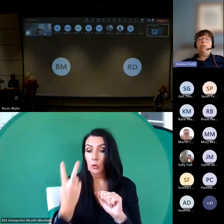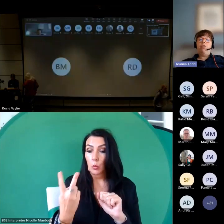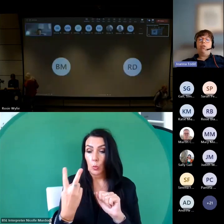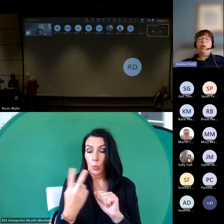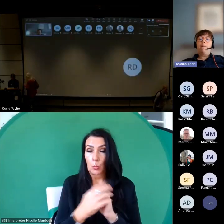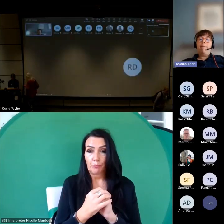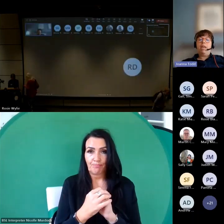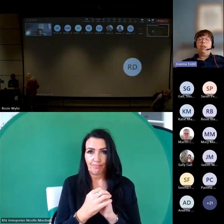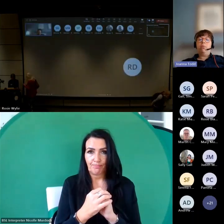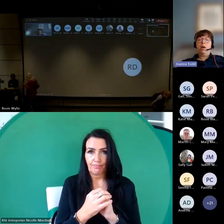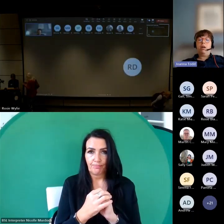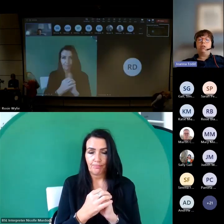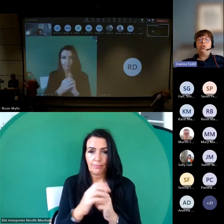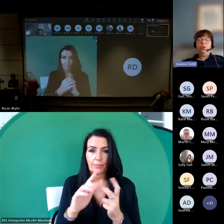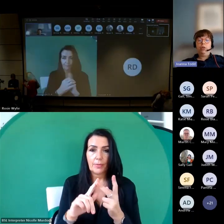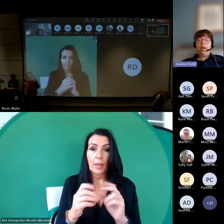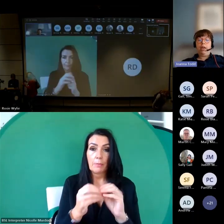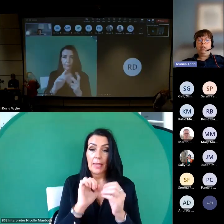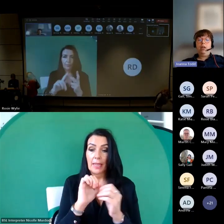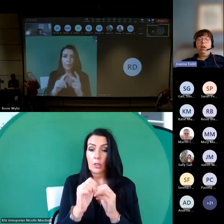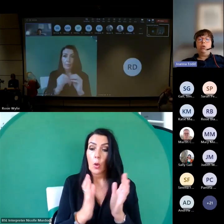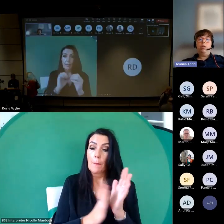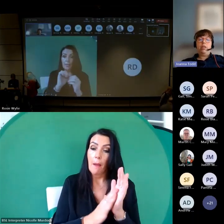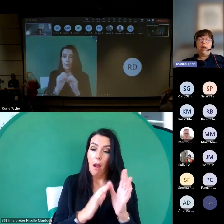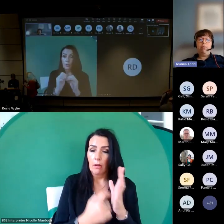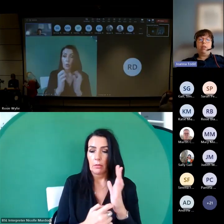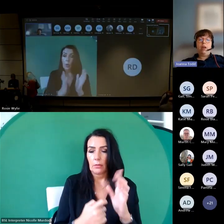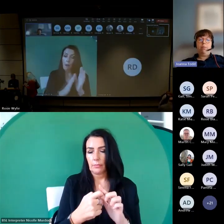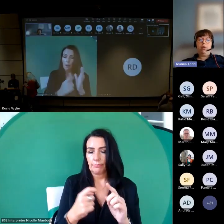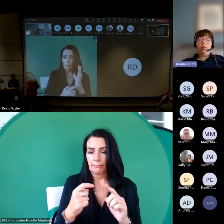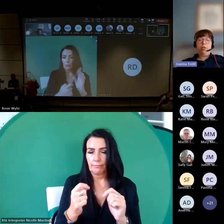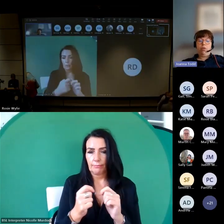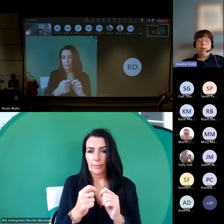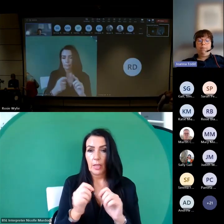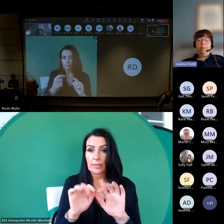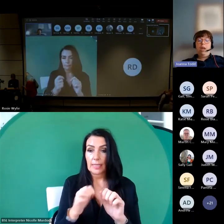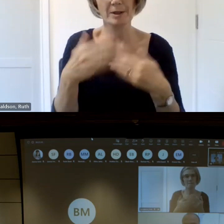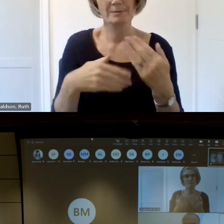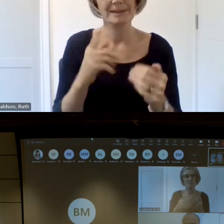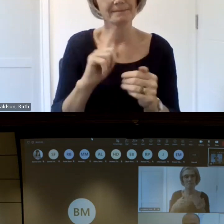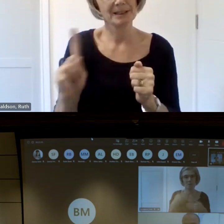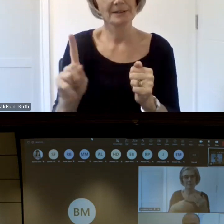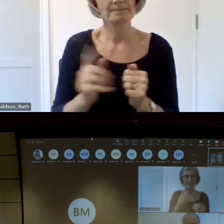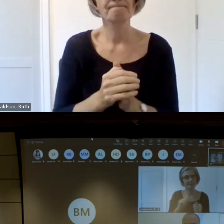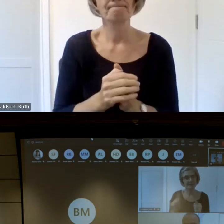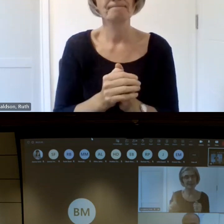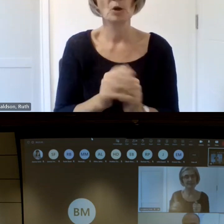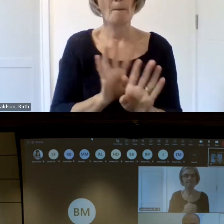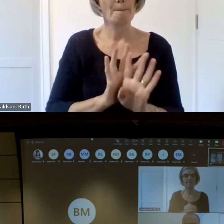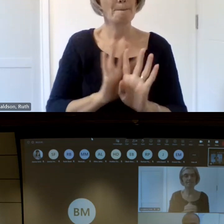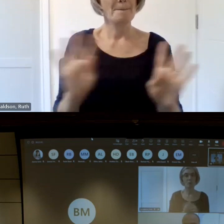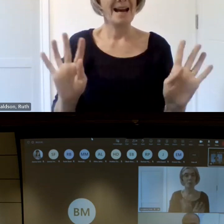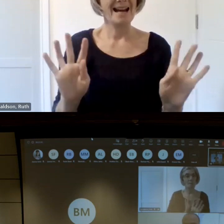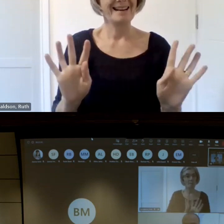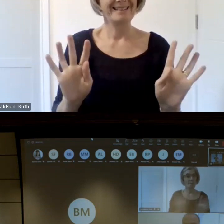and for Make Your Mark toolkit you would type the number three for anybody that might have been here